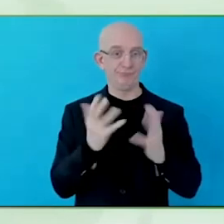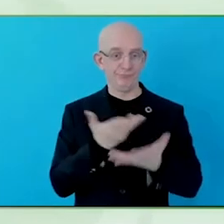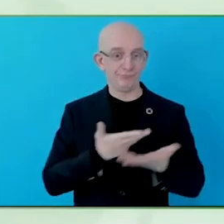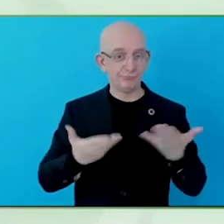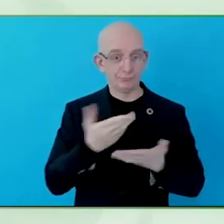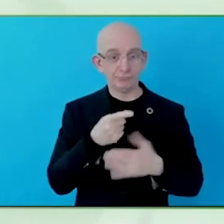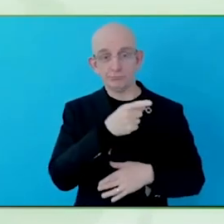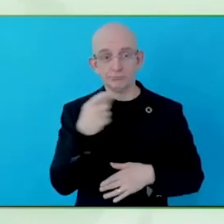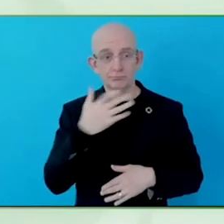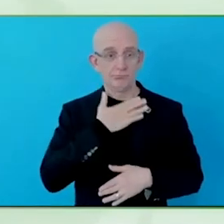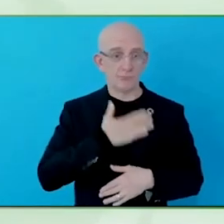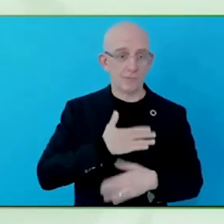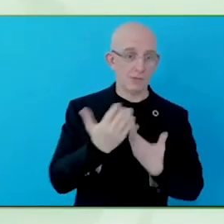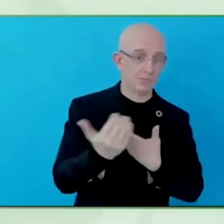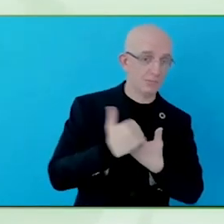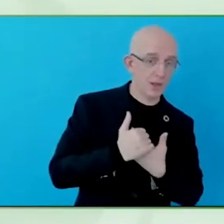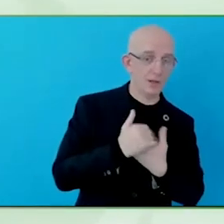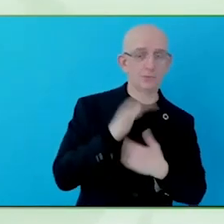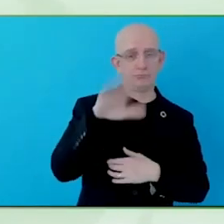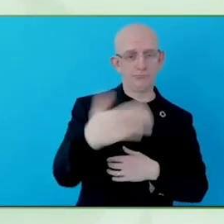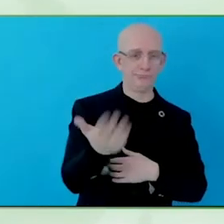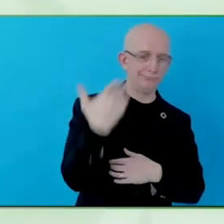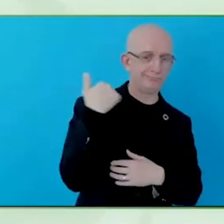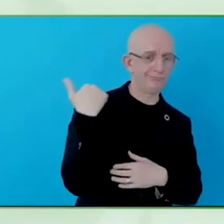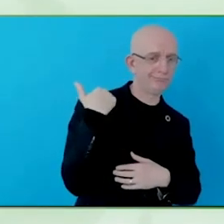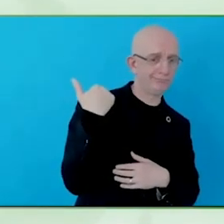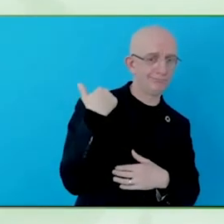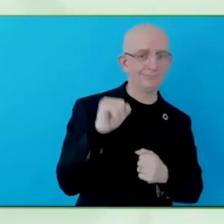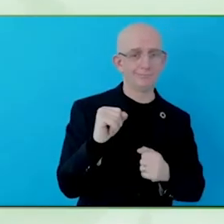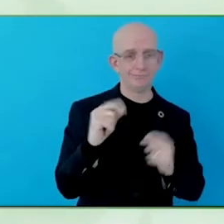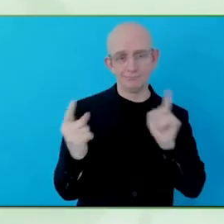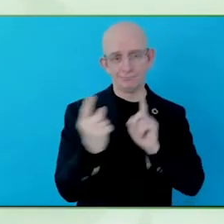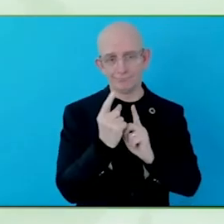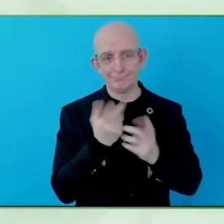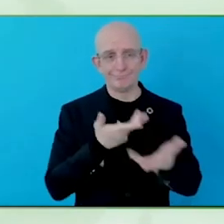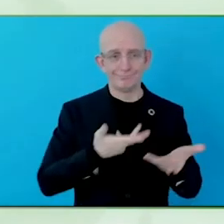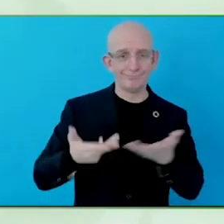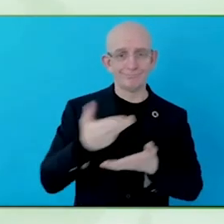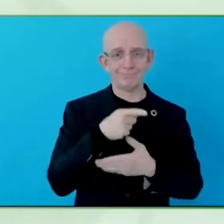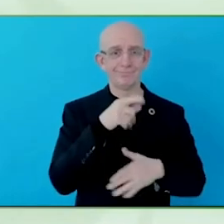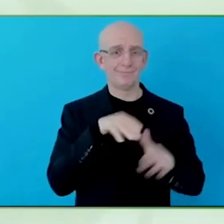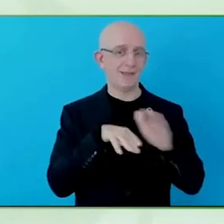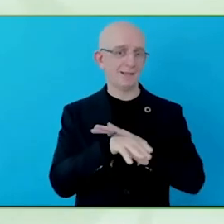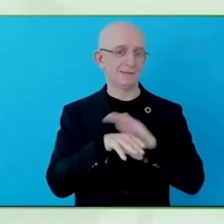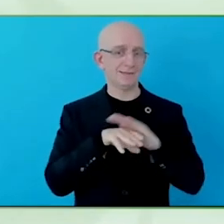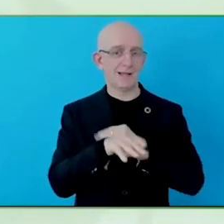Canada, so we would like a long list, do get in touch, thank you. Thank you.